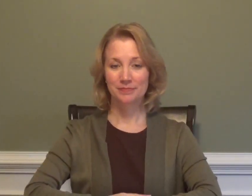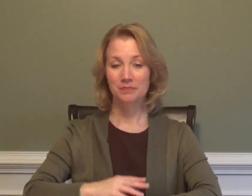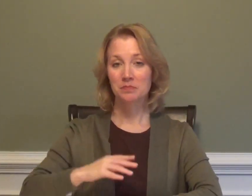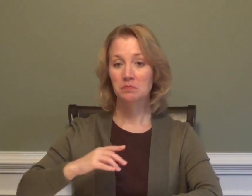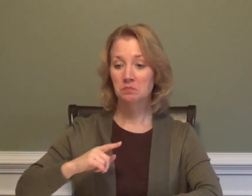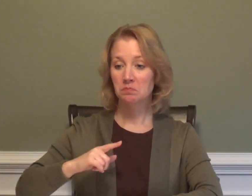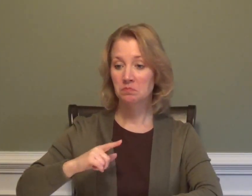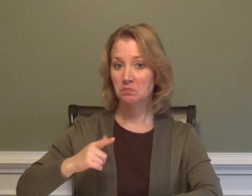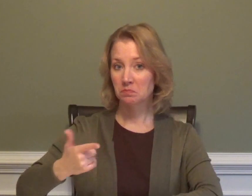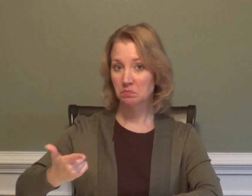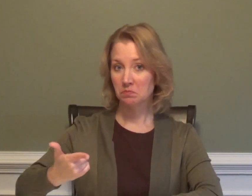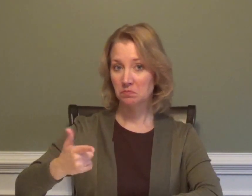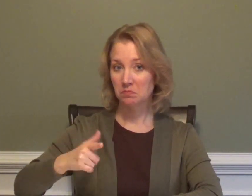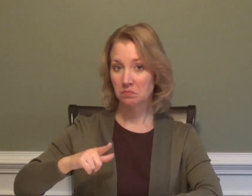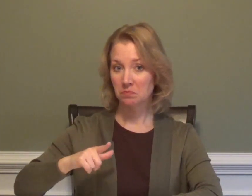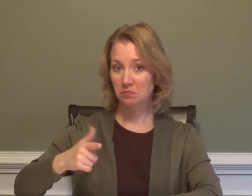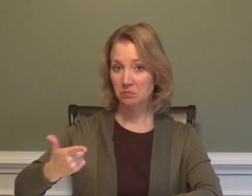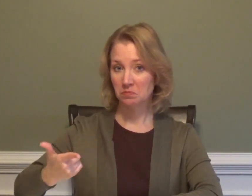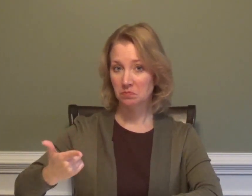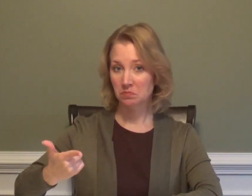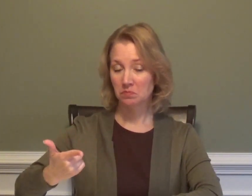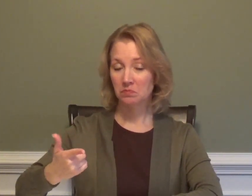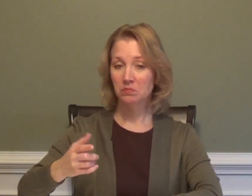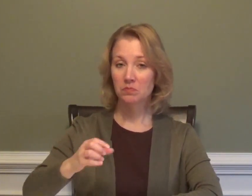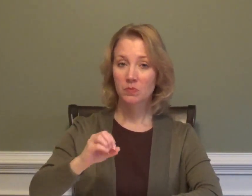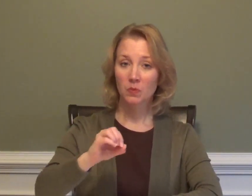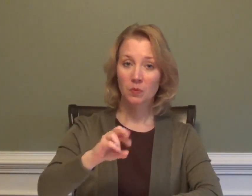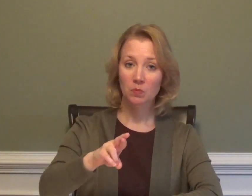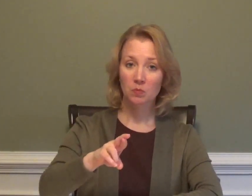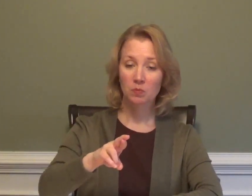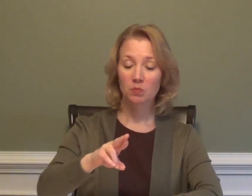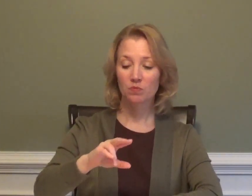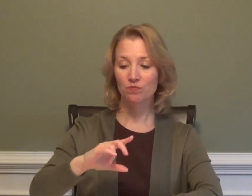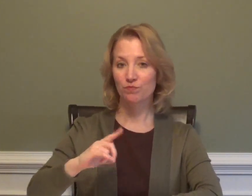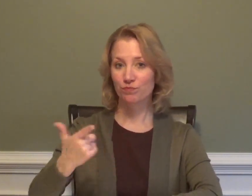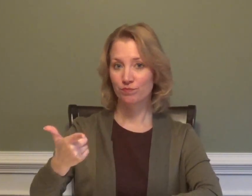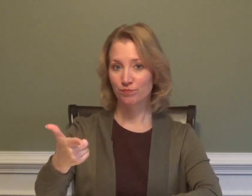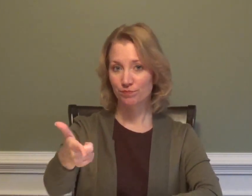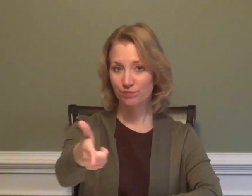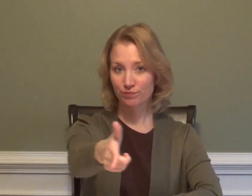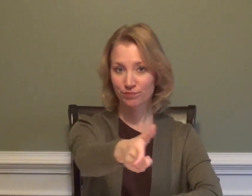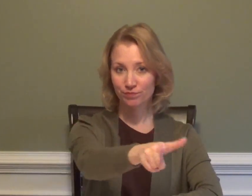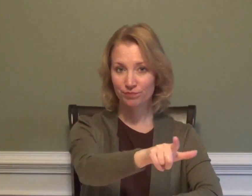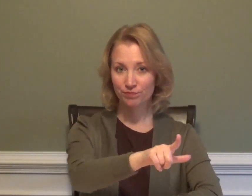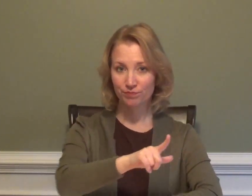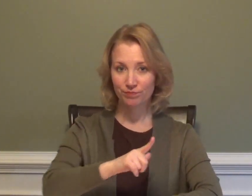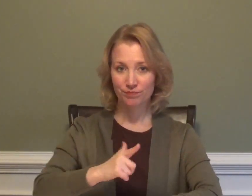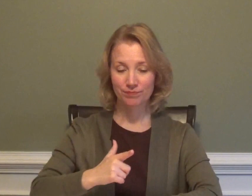TAKE TURNS